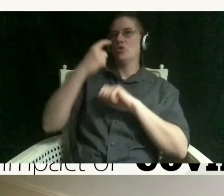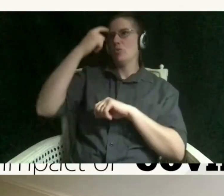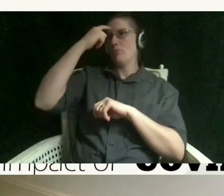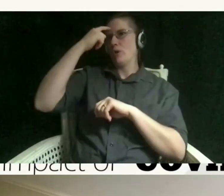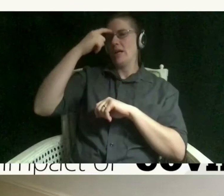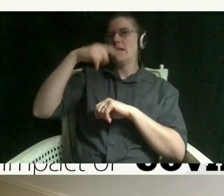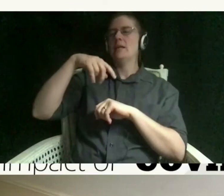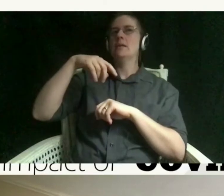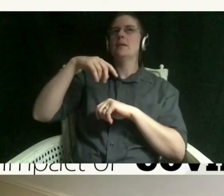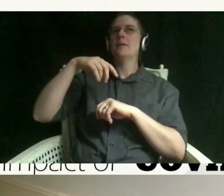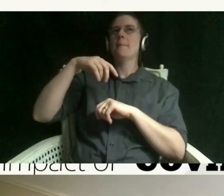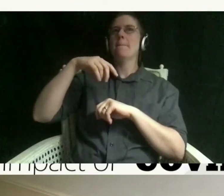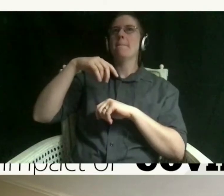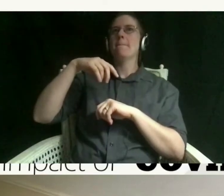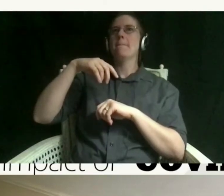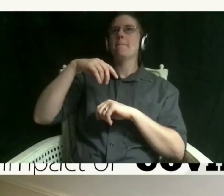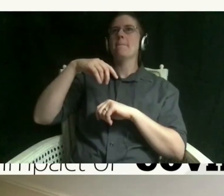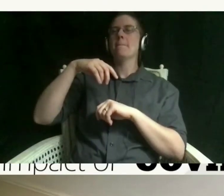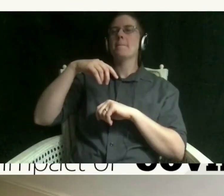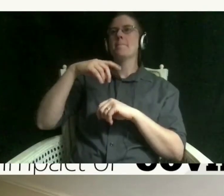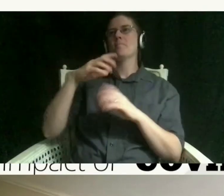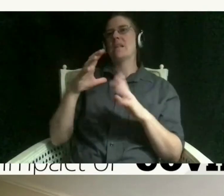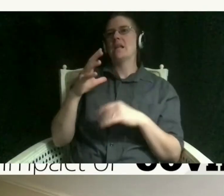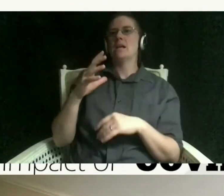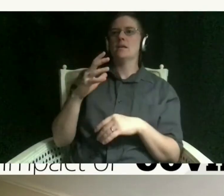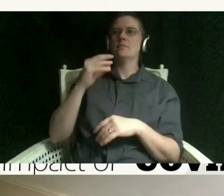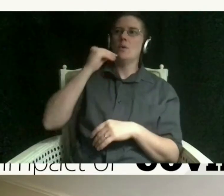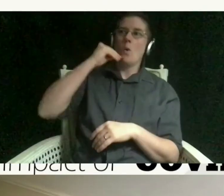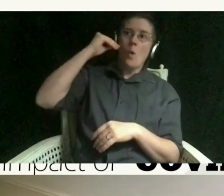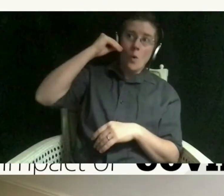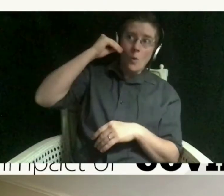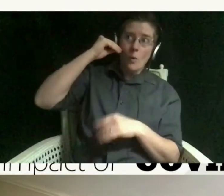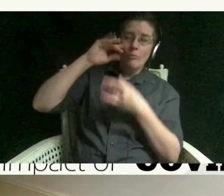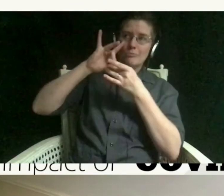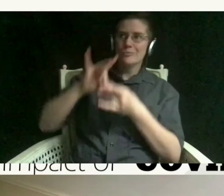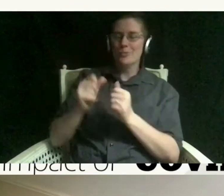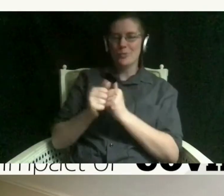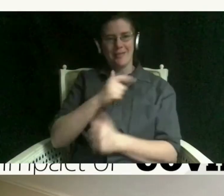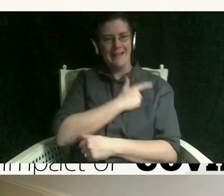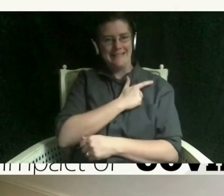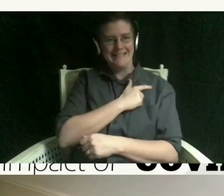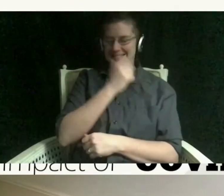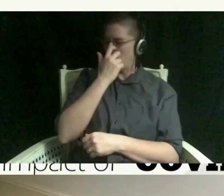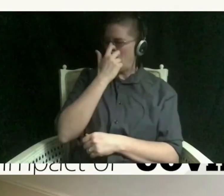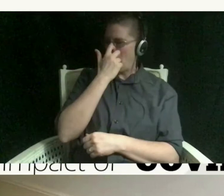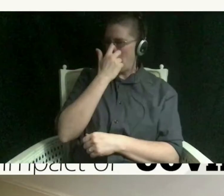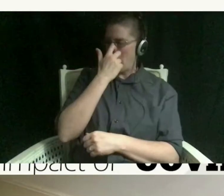um you know like your home with laziness which is i must get the chance to watch